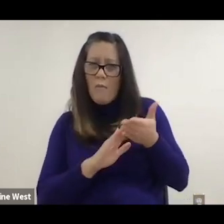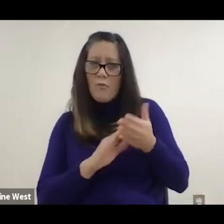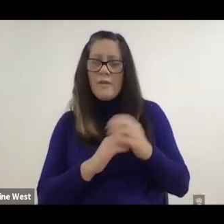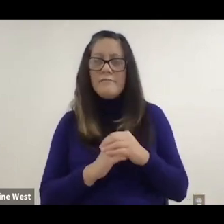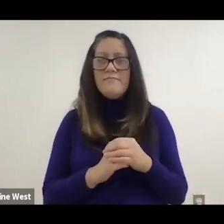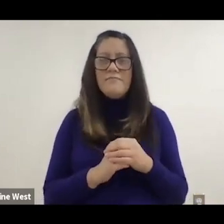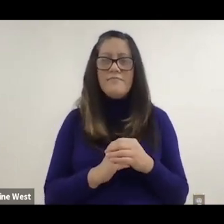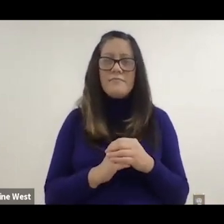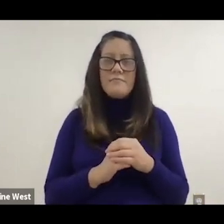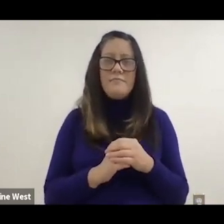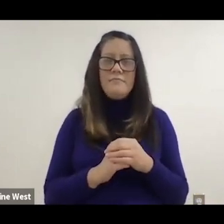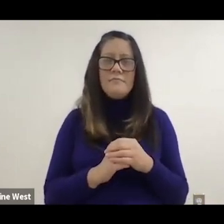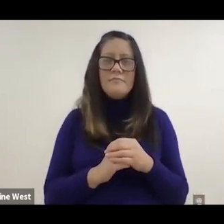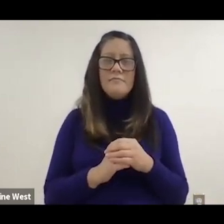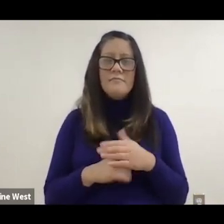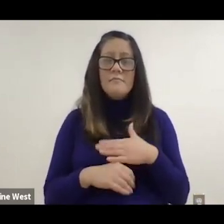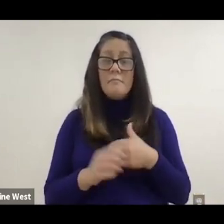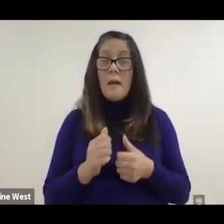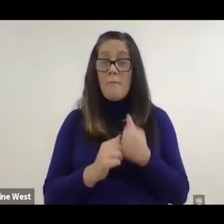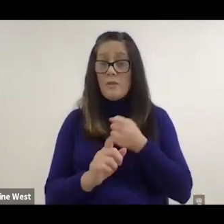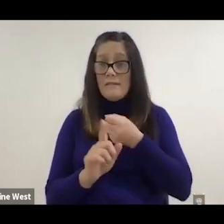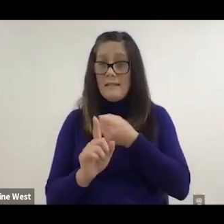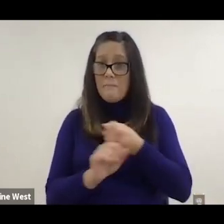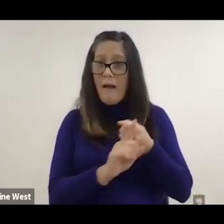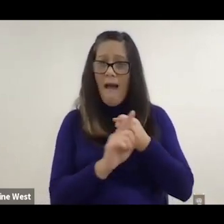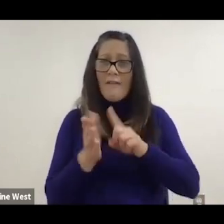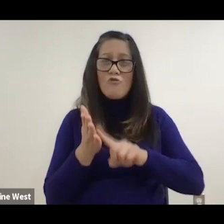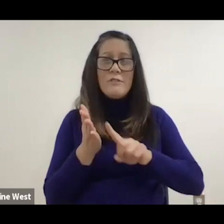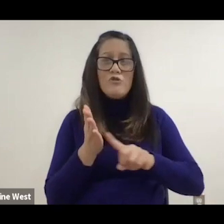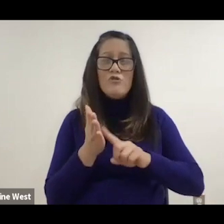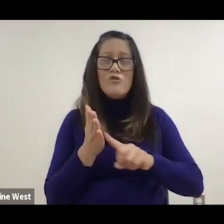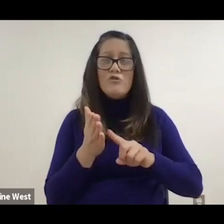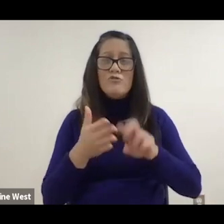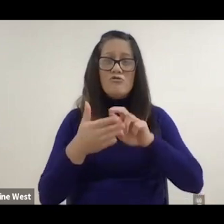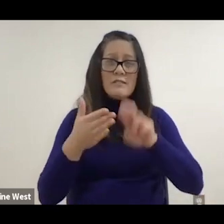I think my most impactful research projects and resulted in the patent